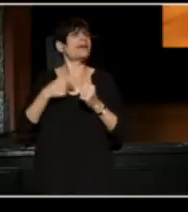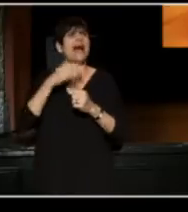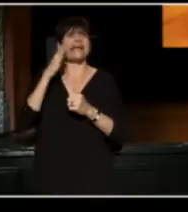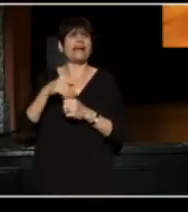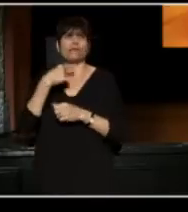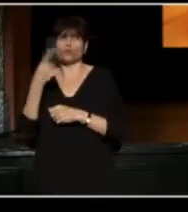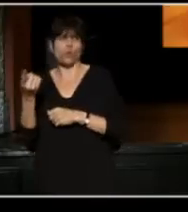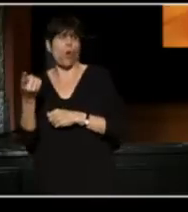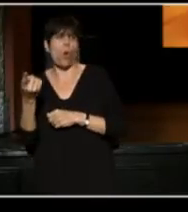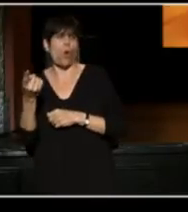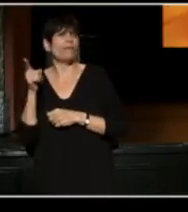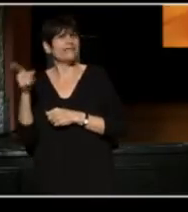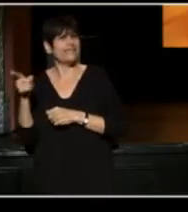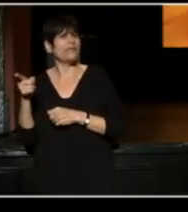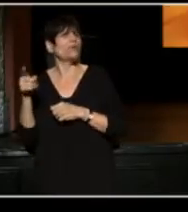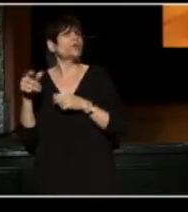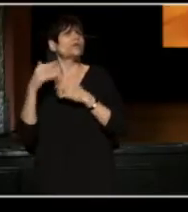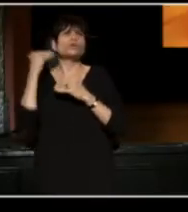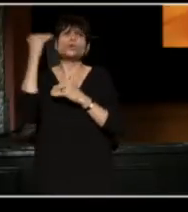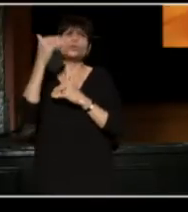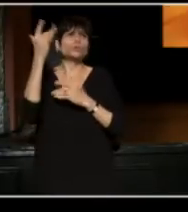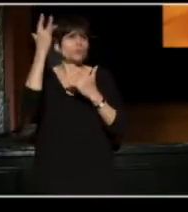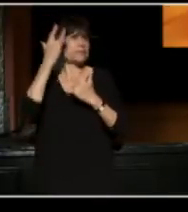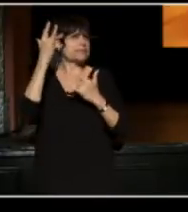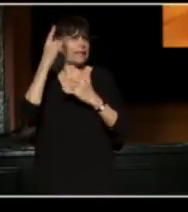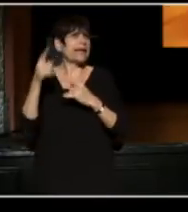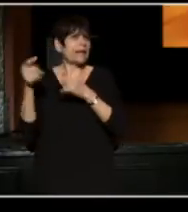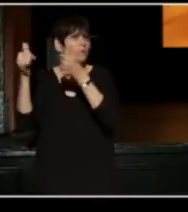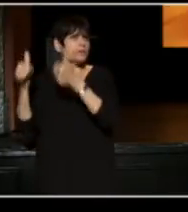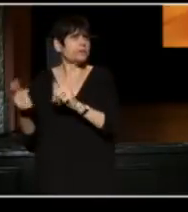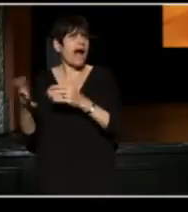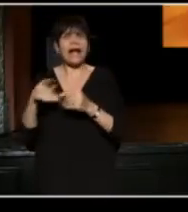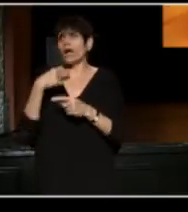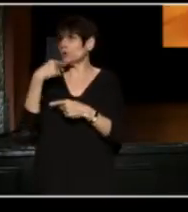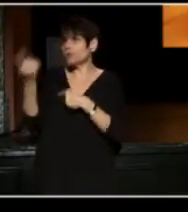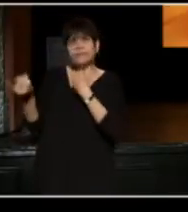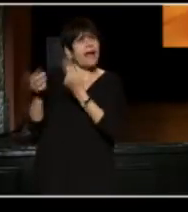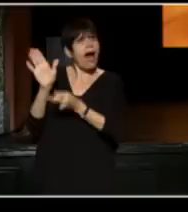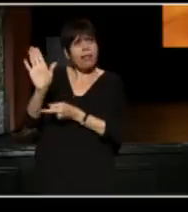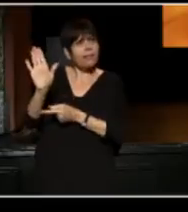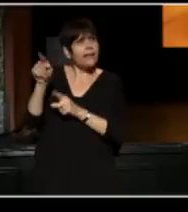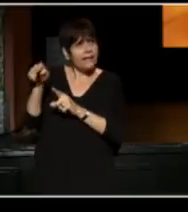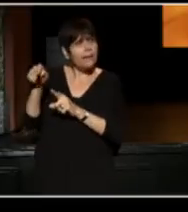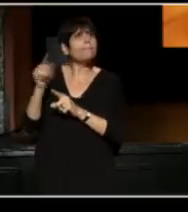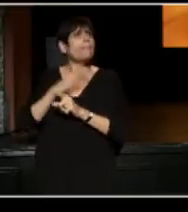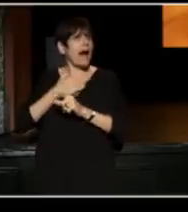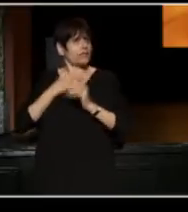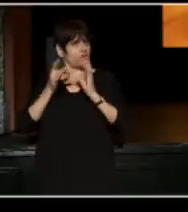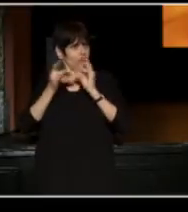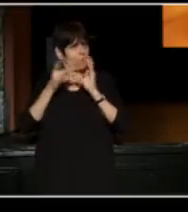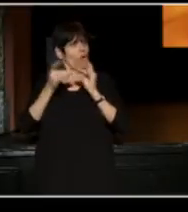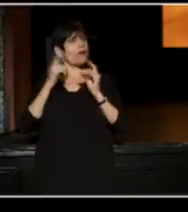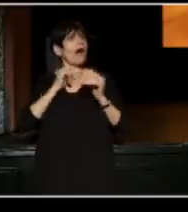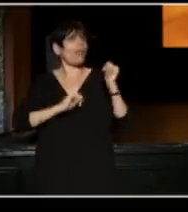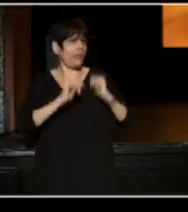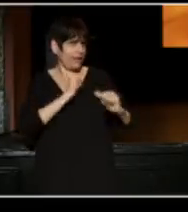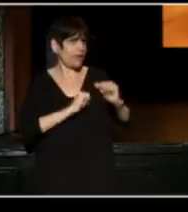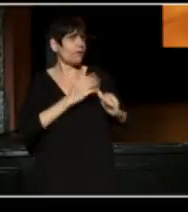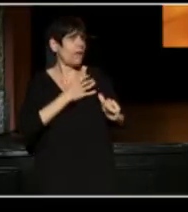because he was too sick by the time I realized he was dying. But hadn't been for him, and had not been for people like you,